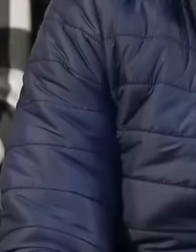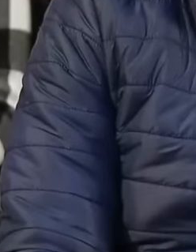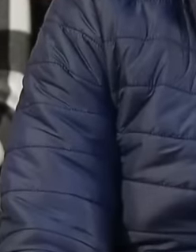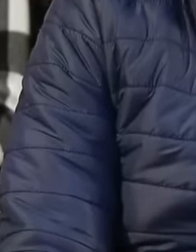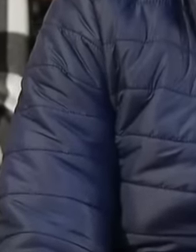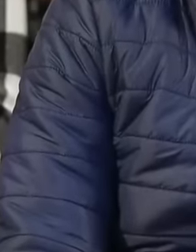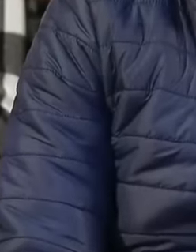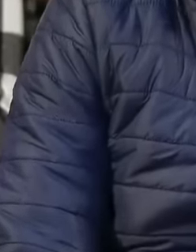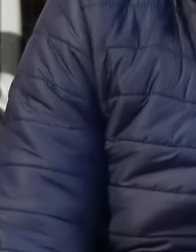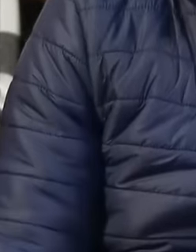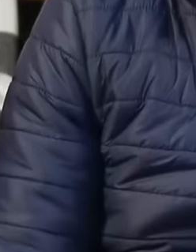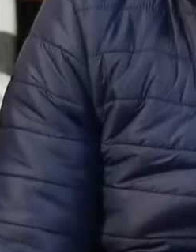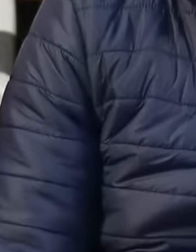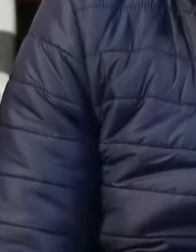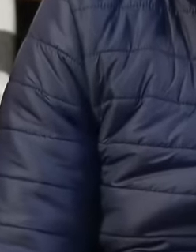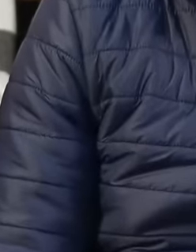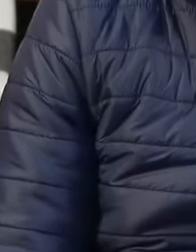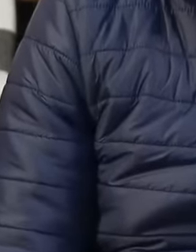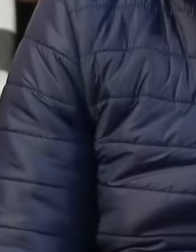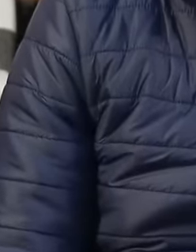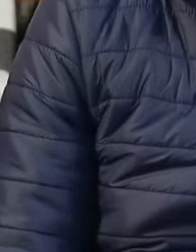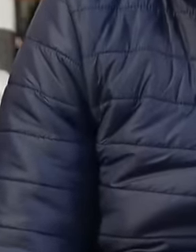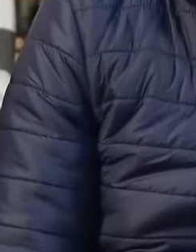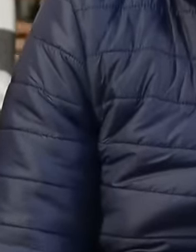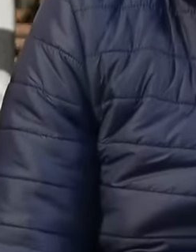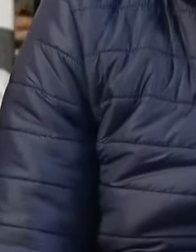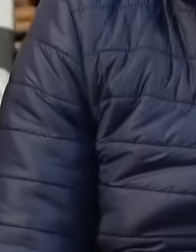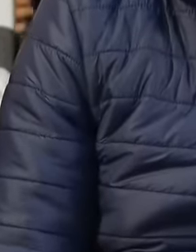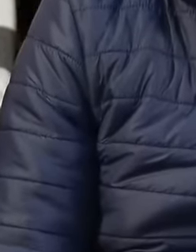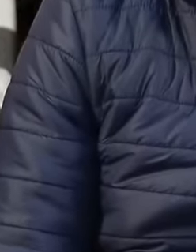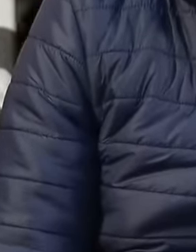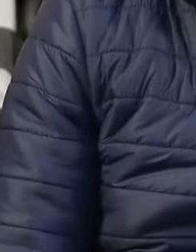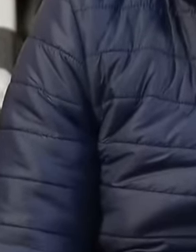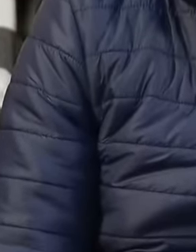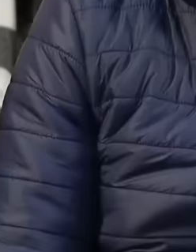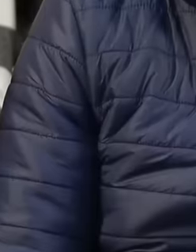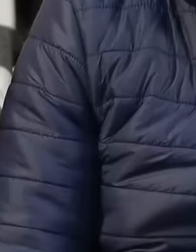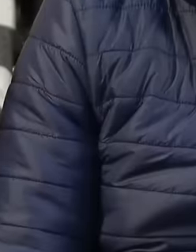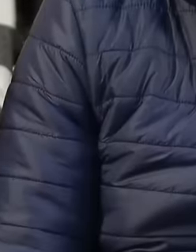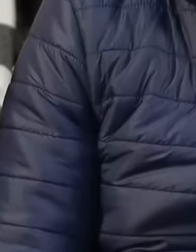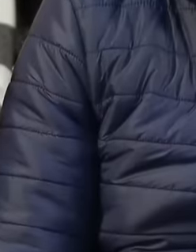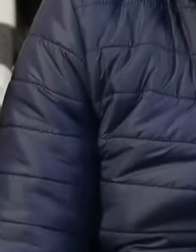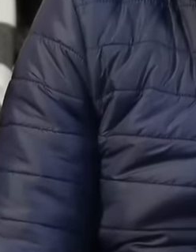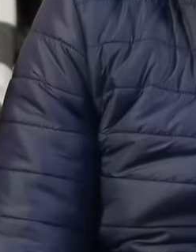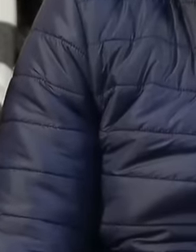protection an article that prevents the protections from being used for constitutional reforms, you who